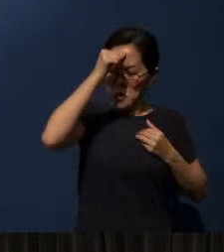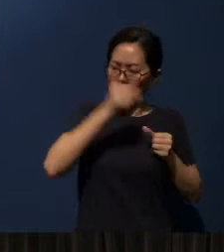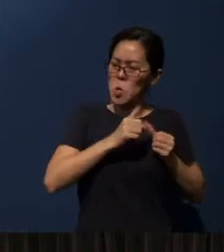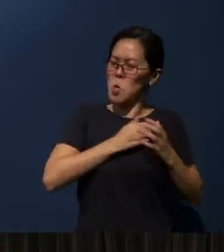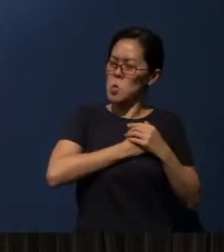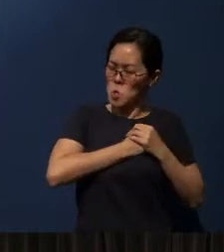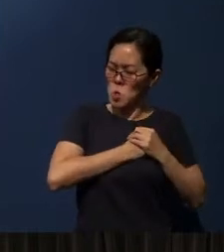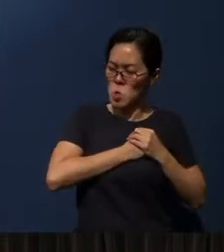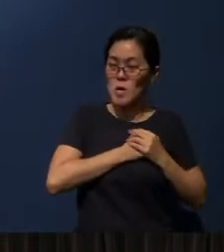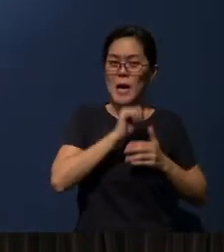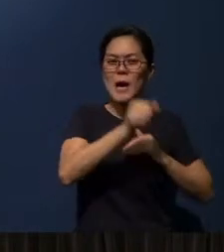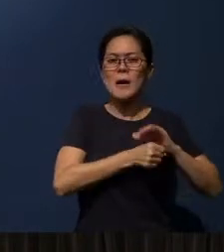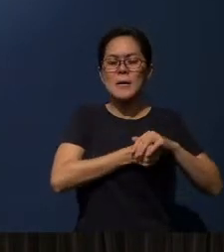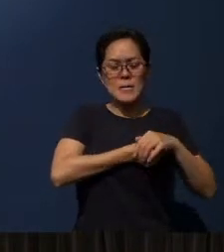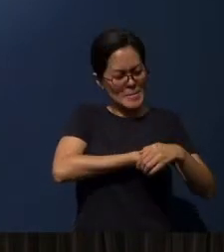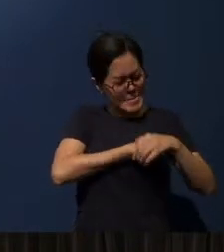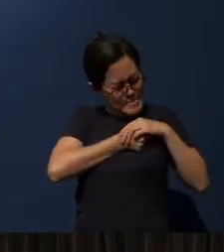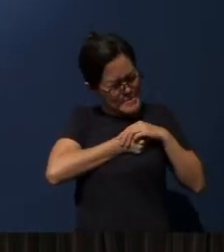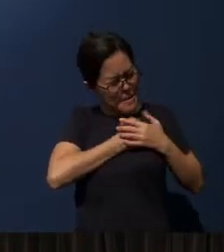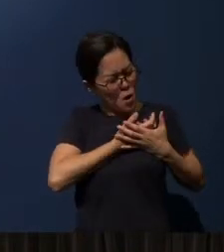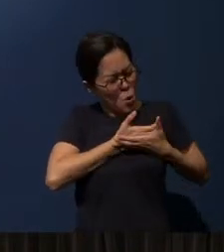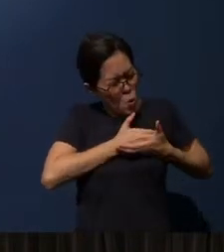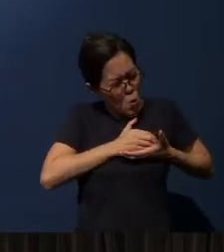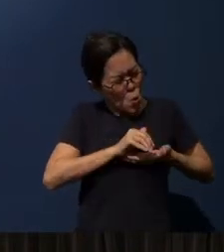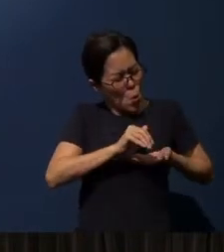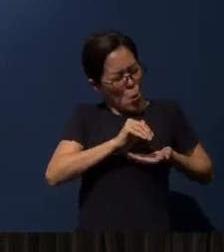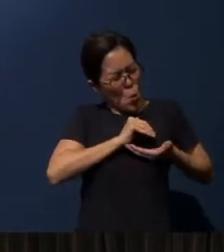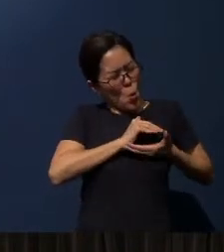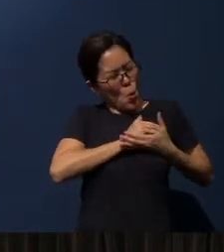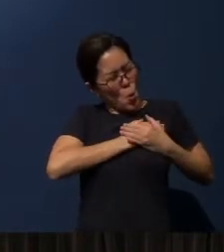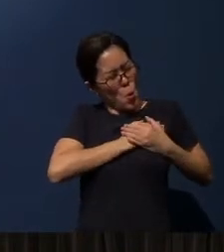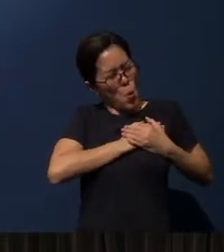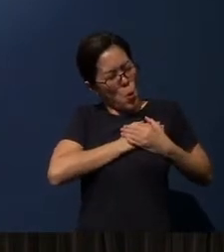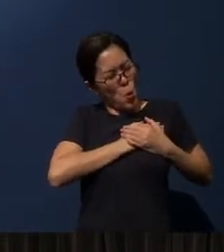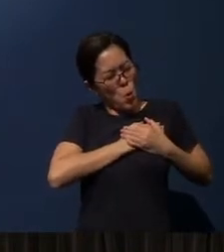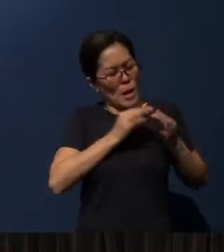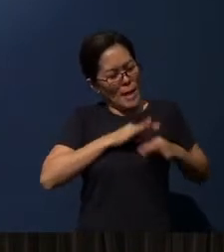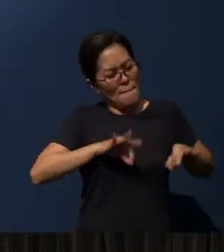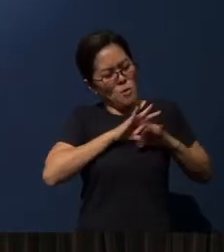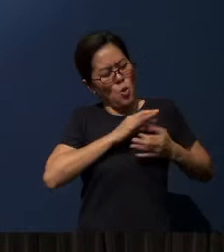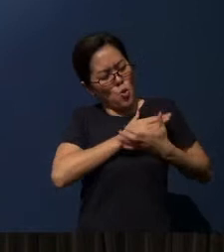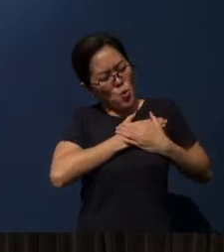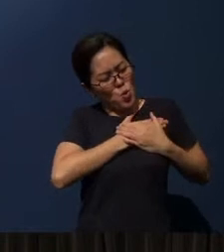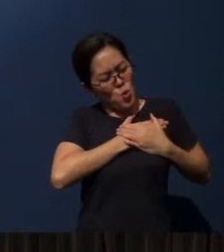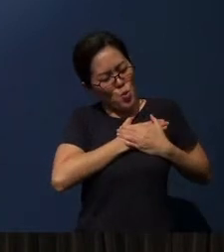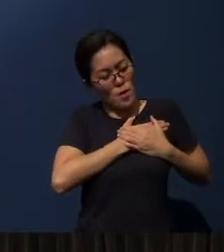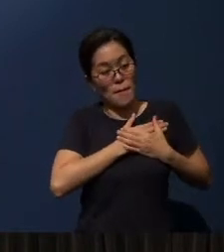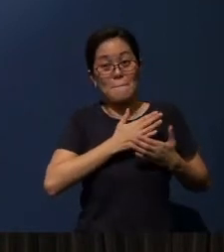To hide it means that I treasure it. To hide it means it's something that's important to me. You know, I hide my money.